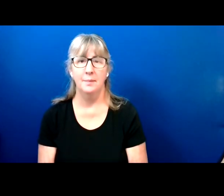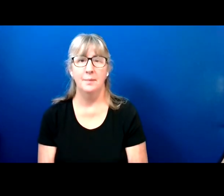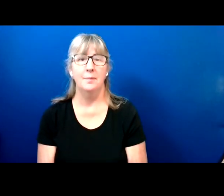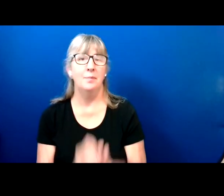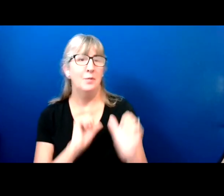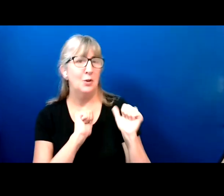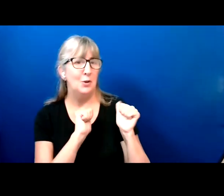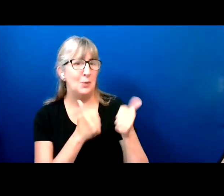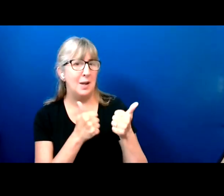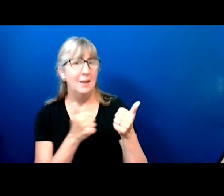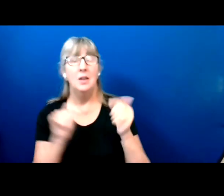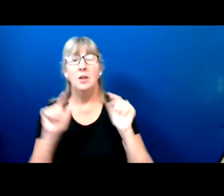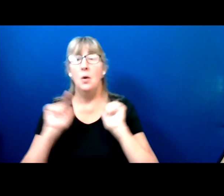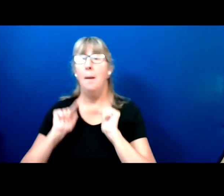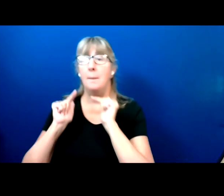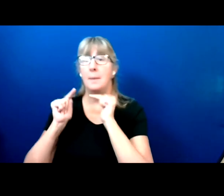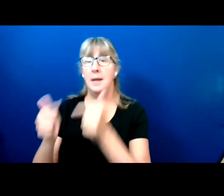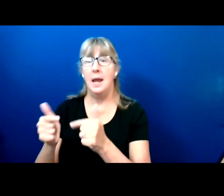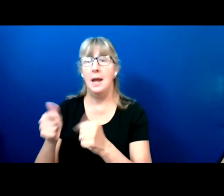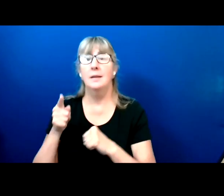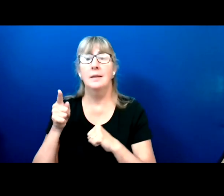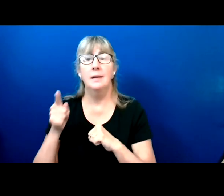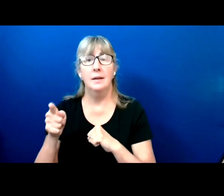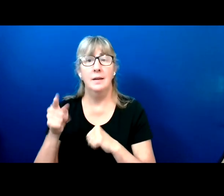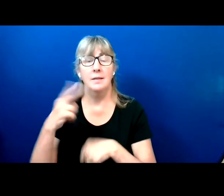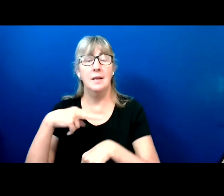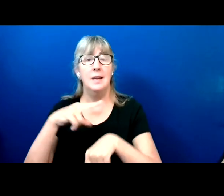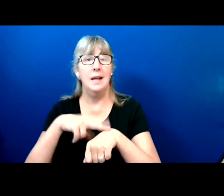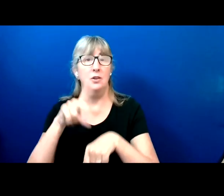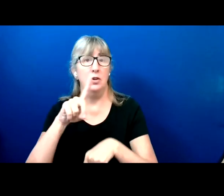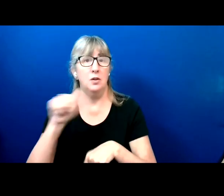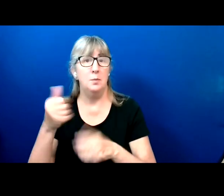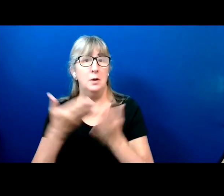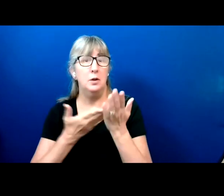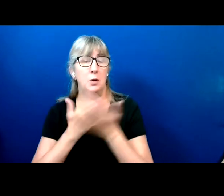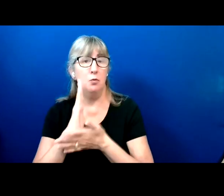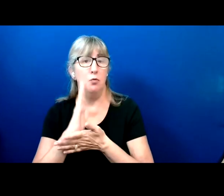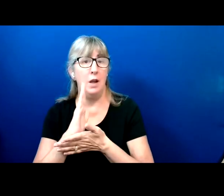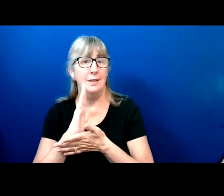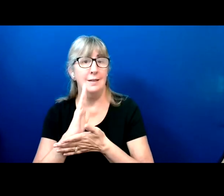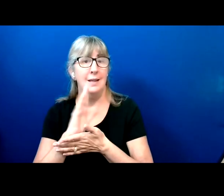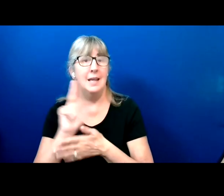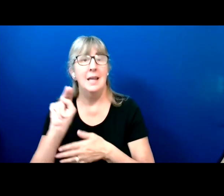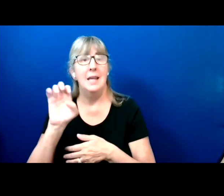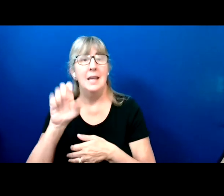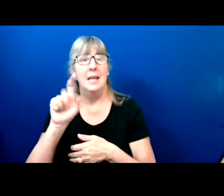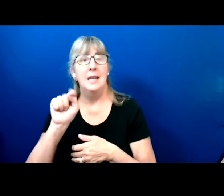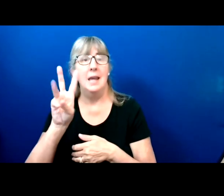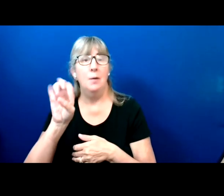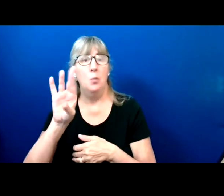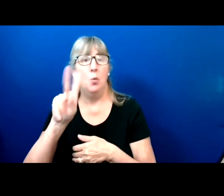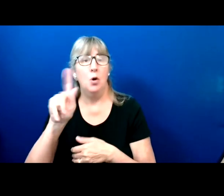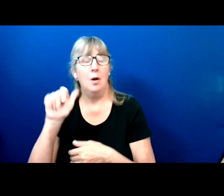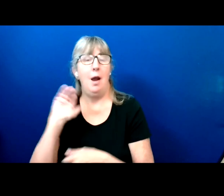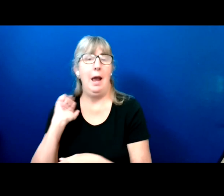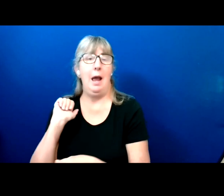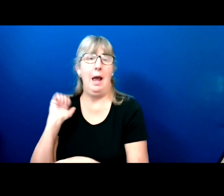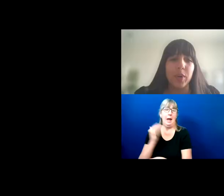Up next we have the National Disability Rights Network's own Jack Rosen.